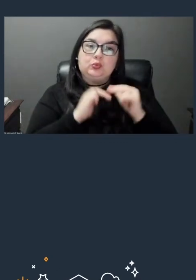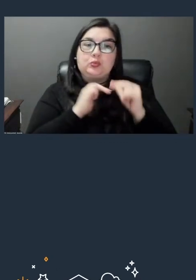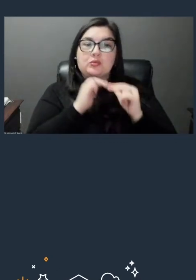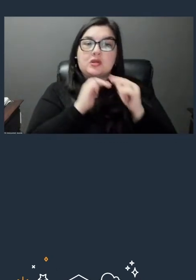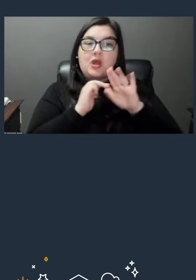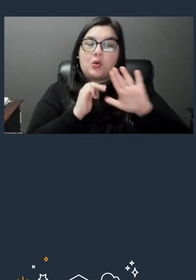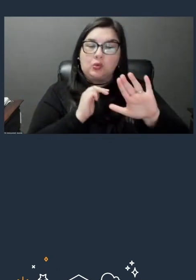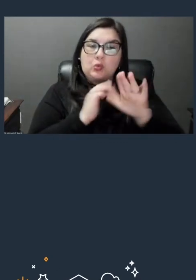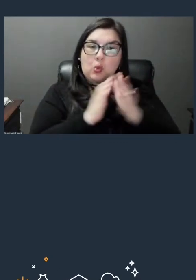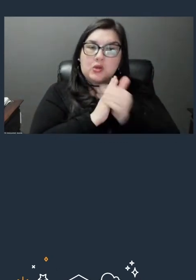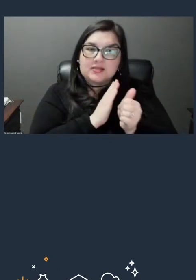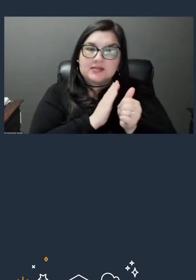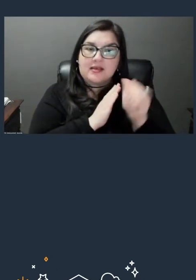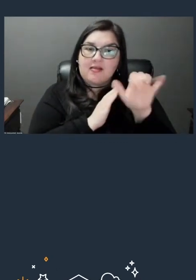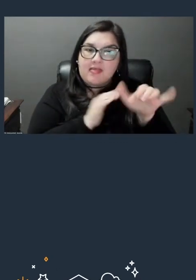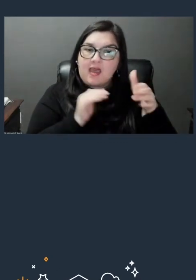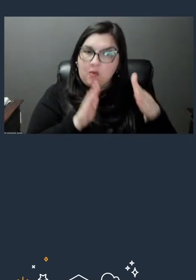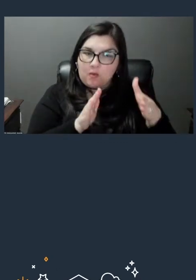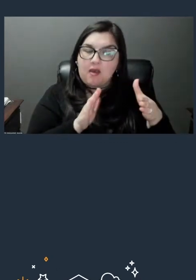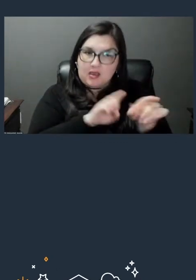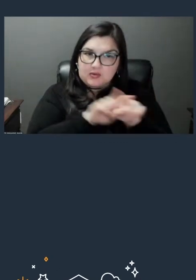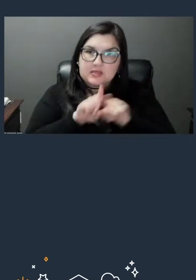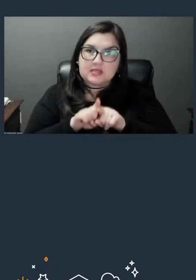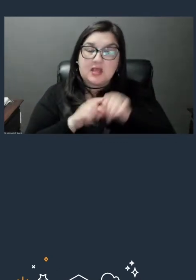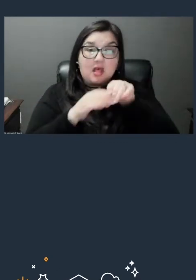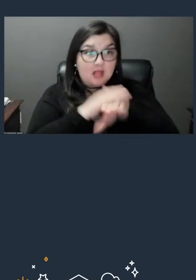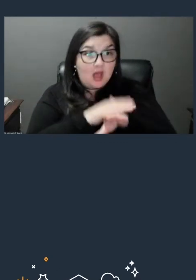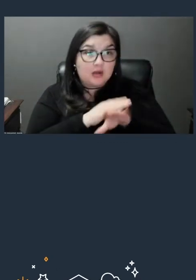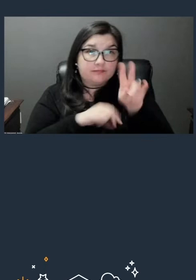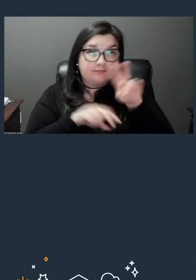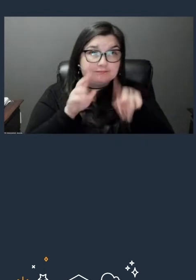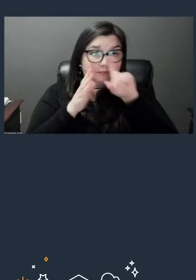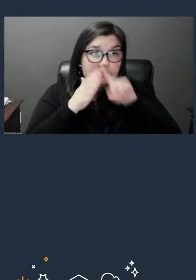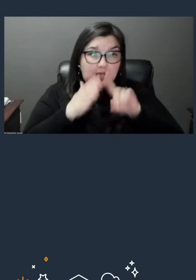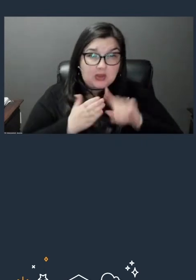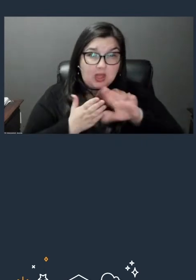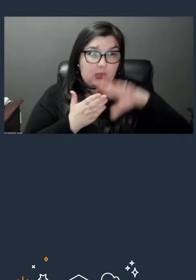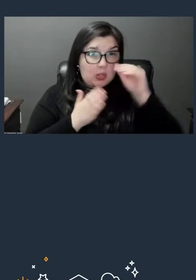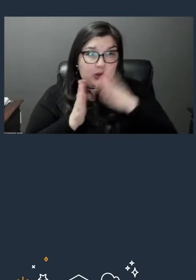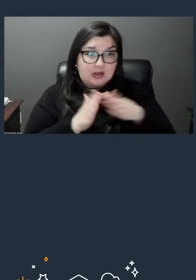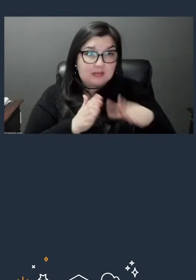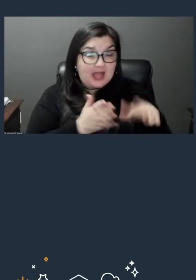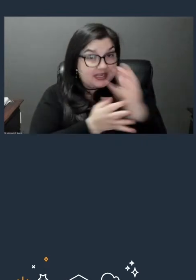So I definitely do recommend logging in, checking out the learning plans, it's free to do so, and anyone can have access to it.